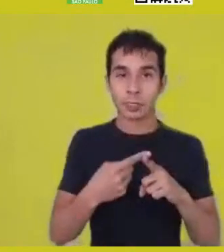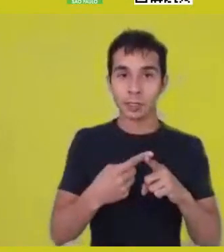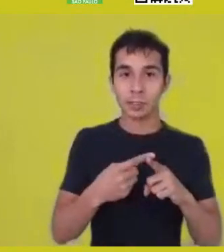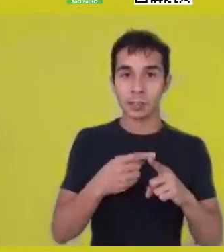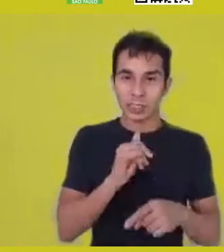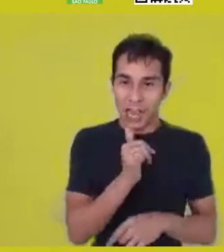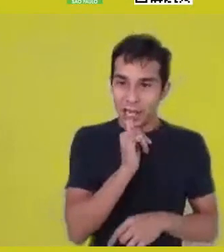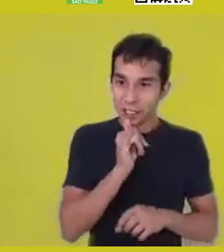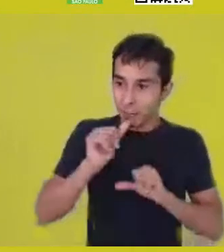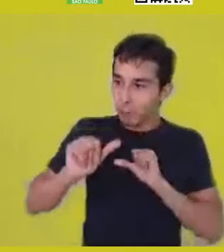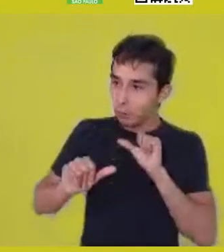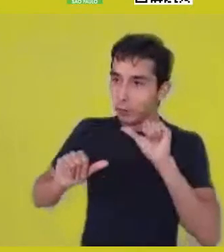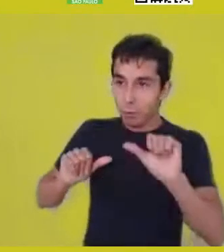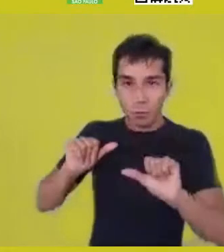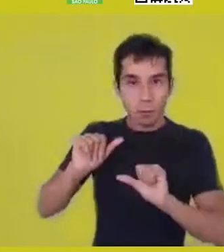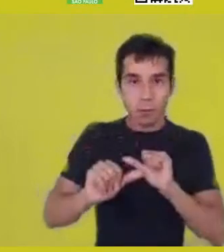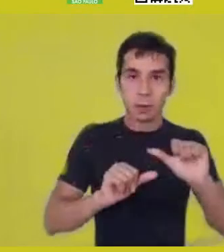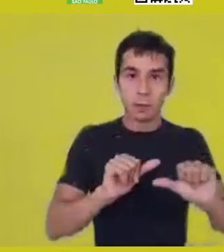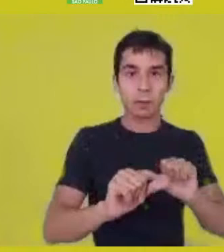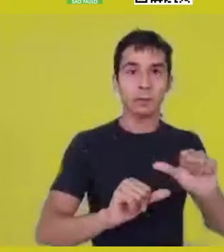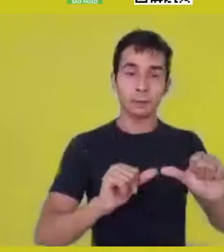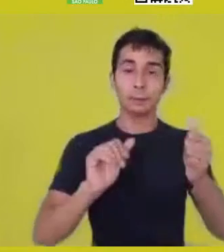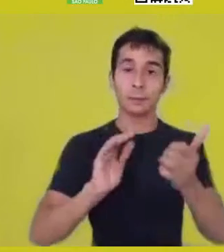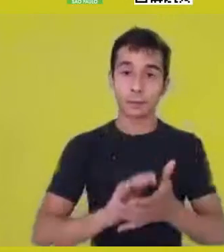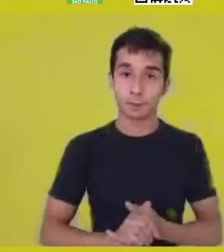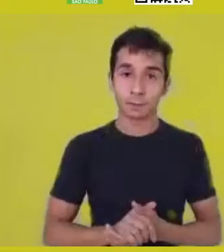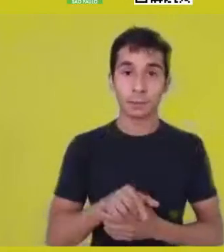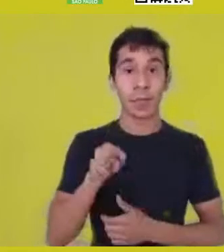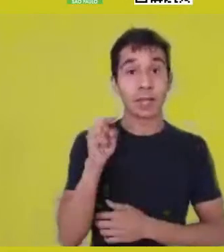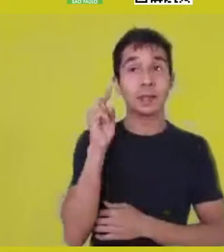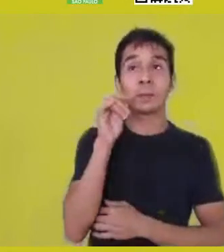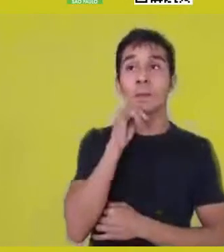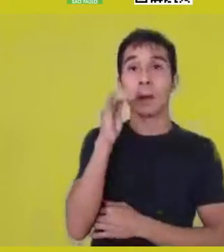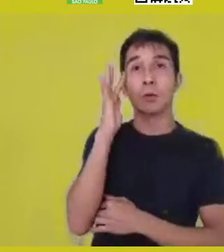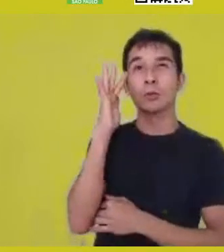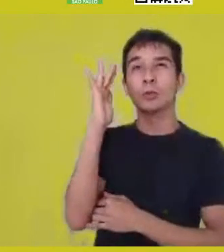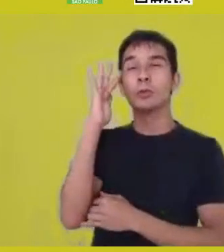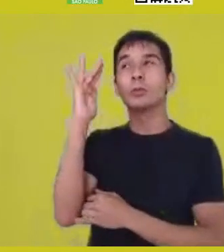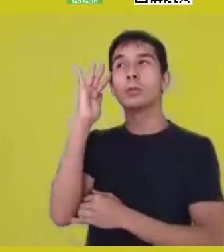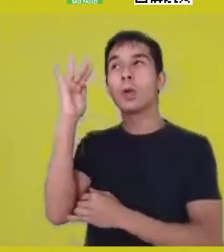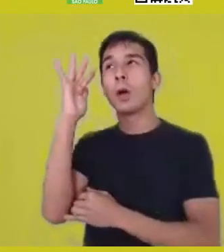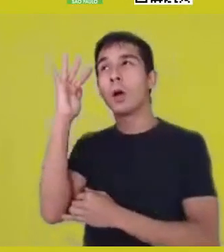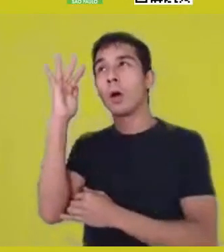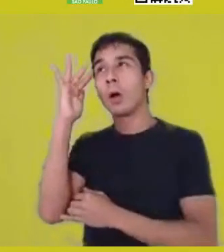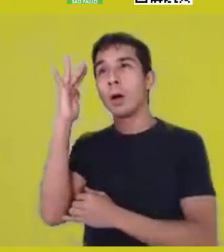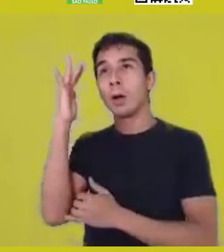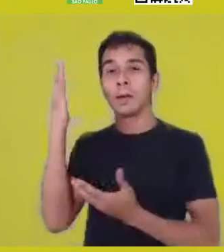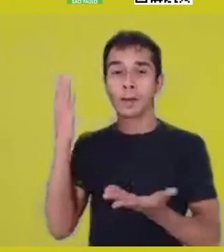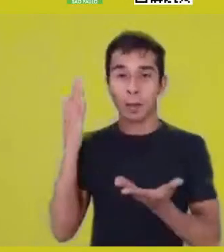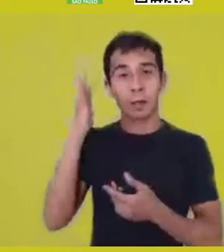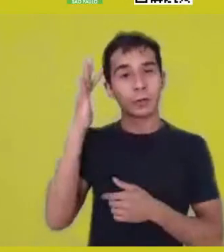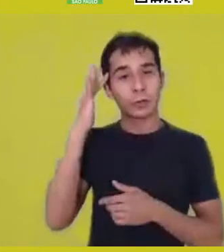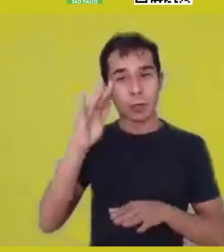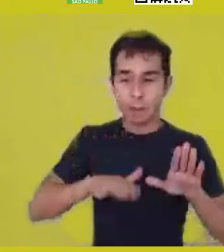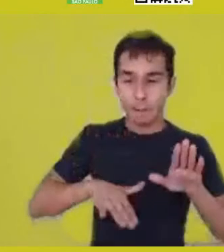that’s a dream, I mean, we dream about realities, in fact: we dream about the drum, about the scene,